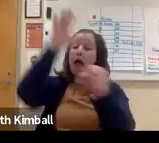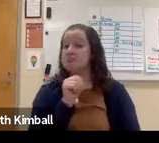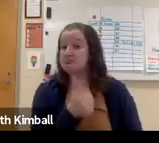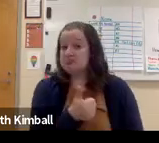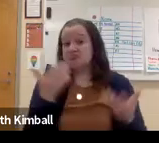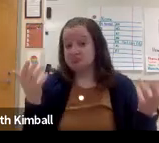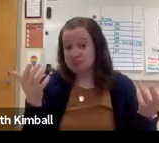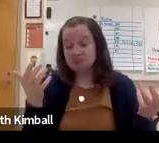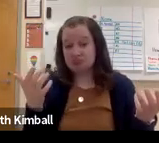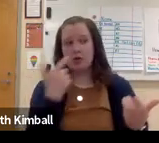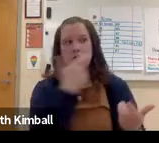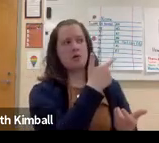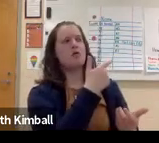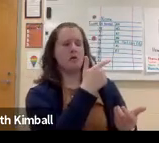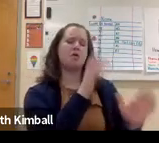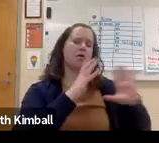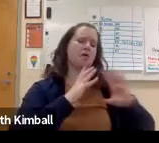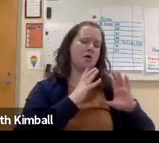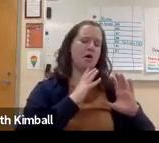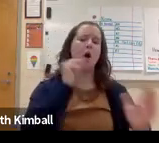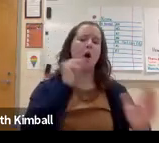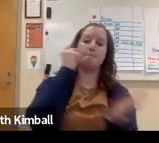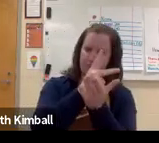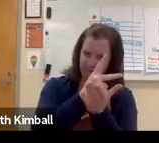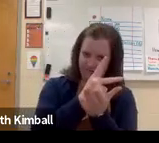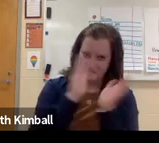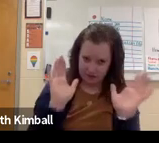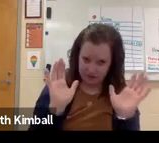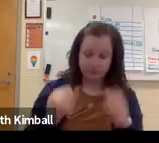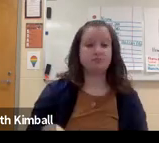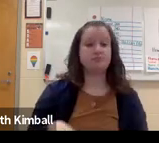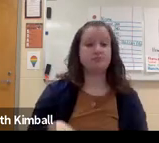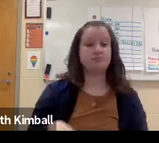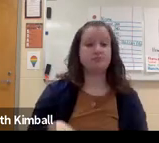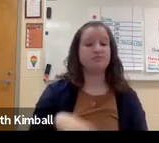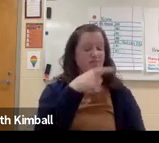better, to not totally lose it if they make a mistake or become frustrated.